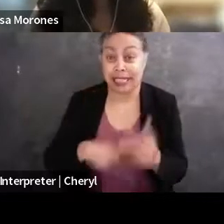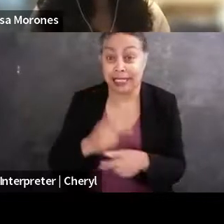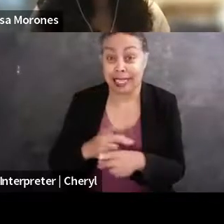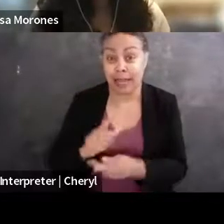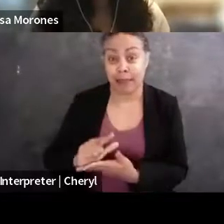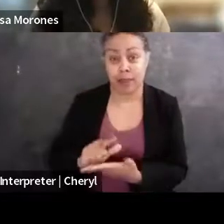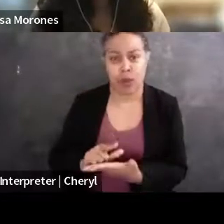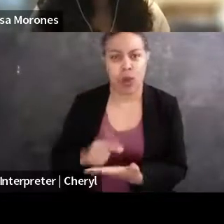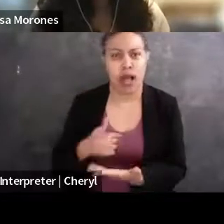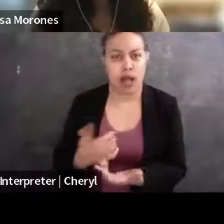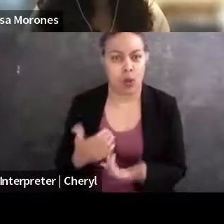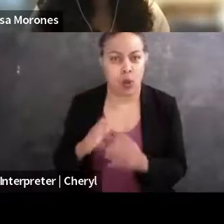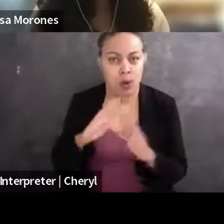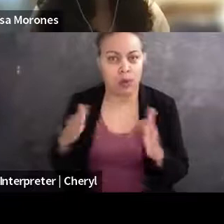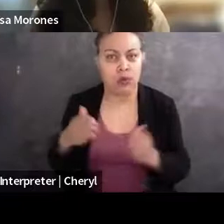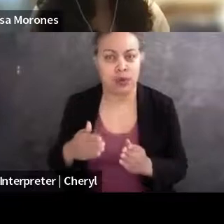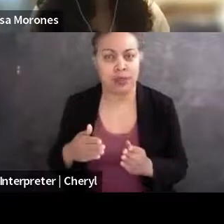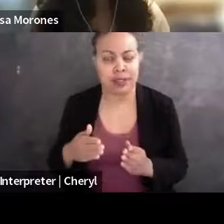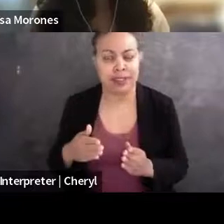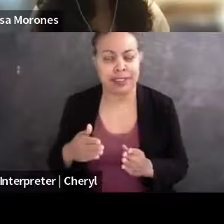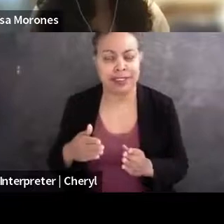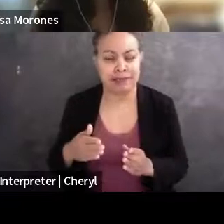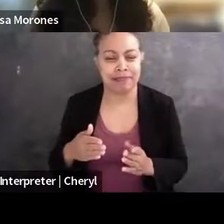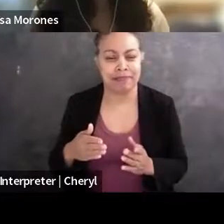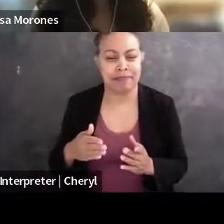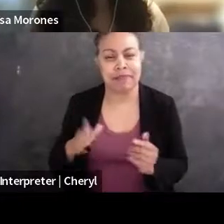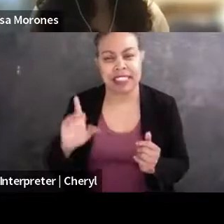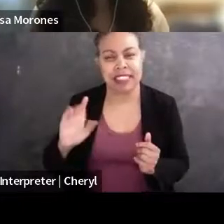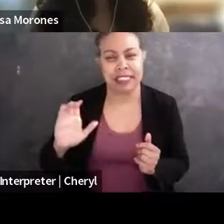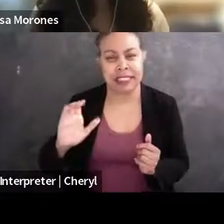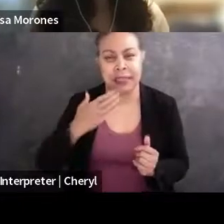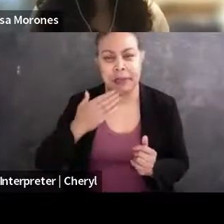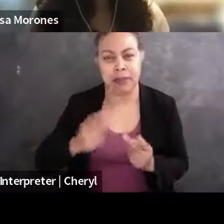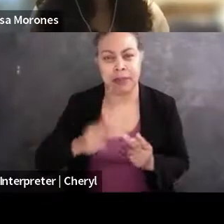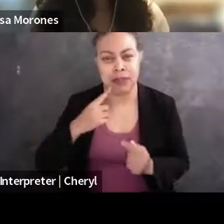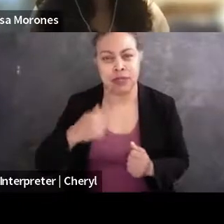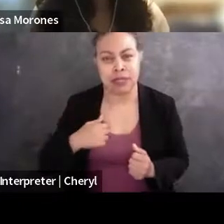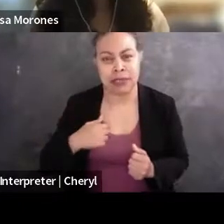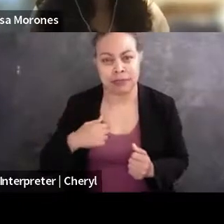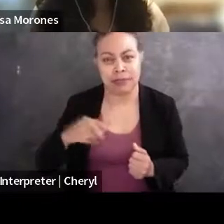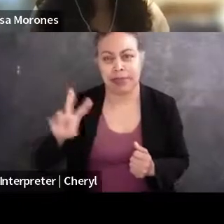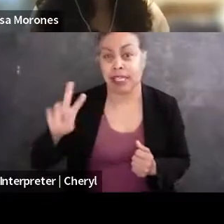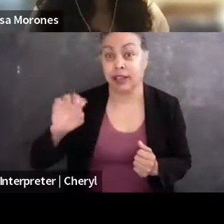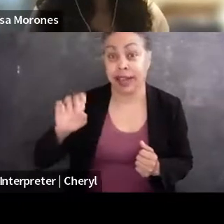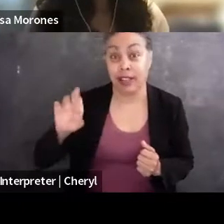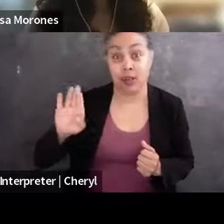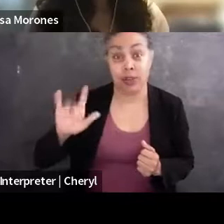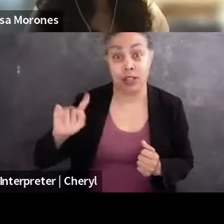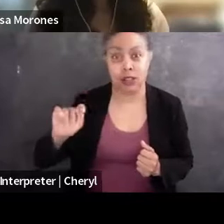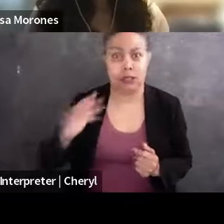to practice, that D.C. would be a great place to be, even though Vanderbilt was a great school as well and they have a First Amendment clinic